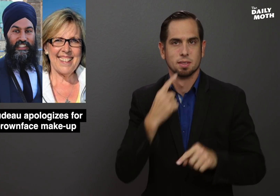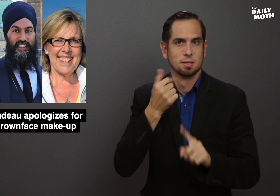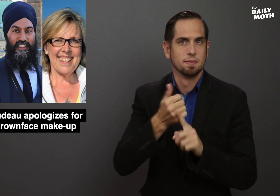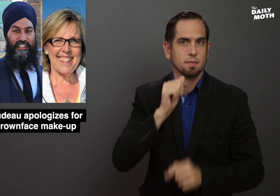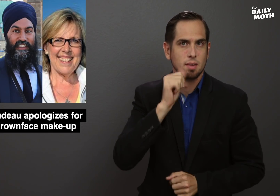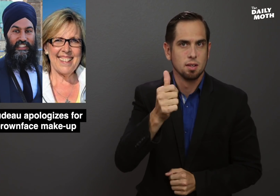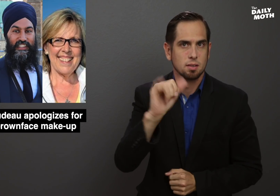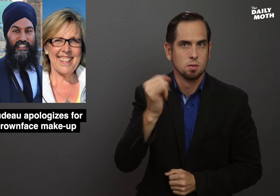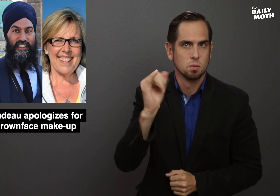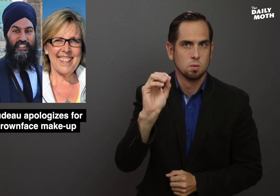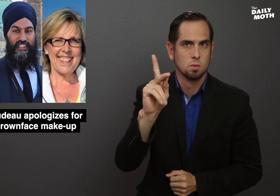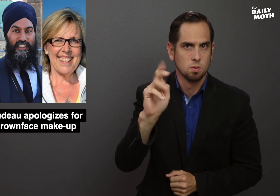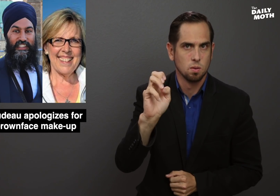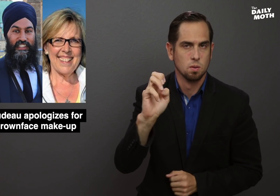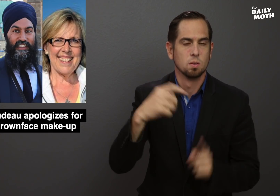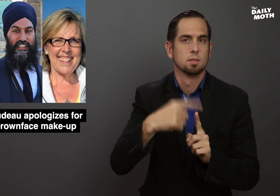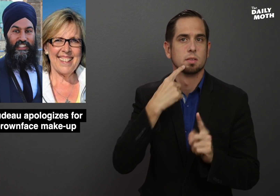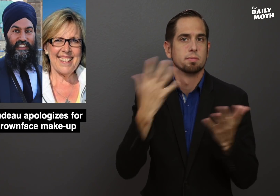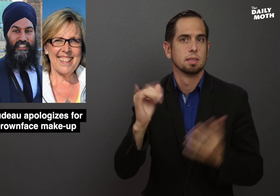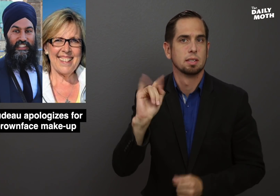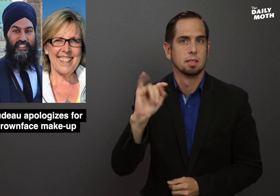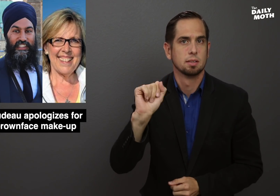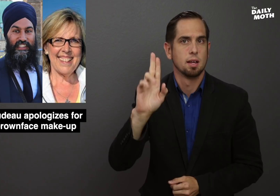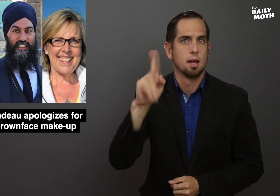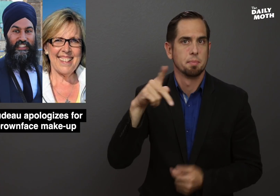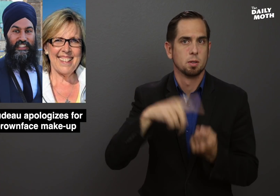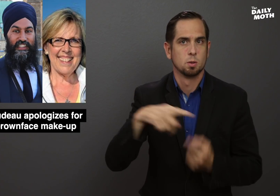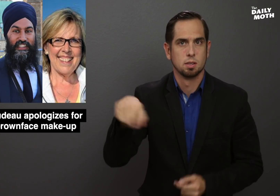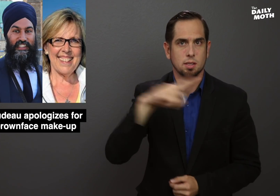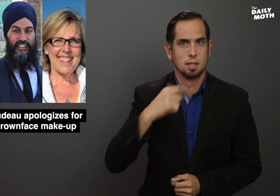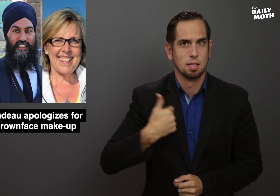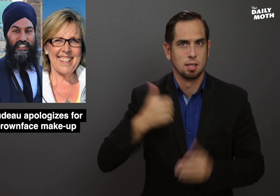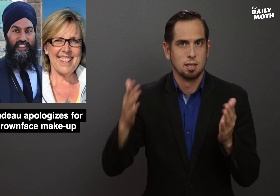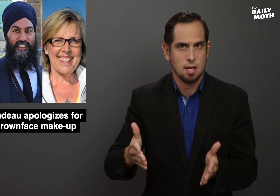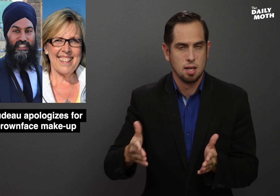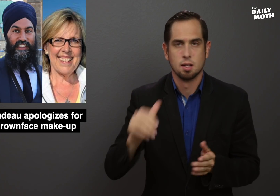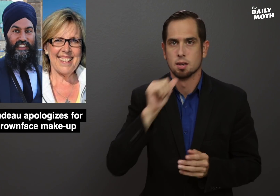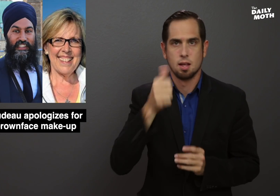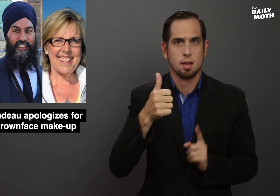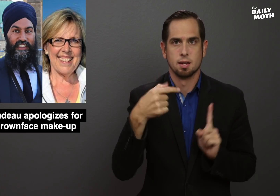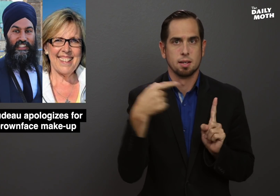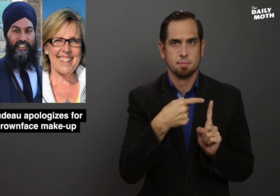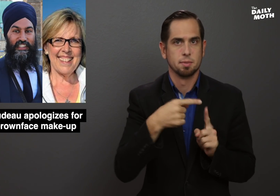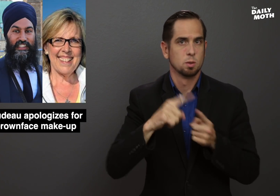and that it is not a joke. He said it is up to Canadians, not him,